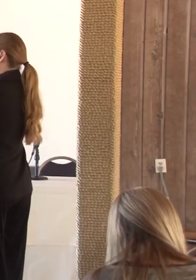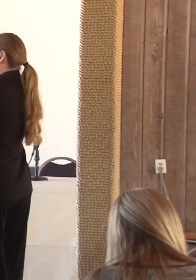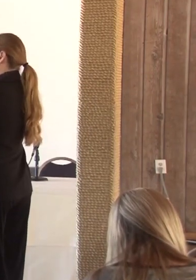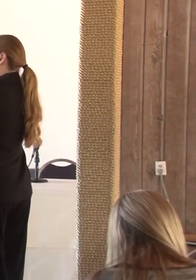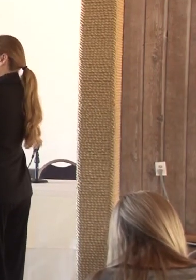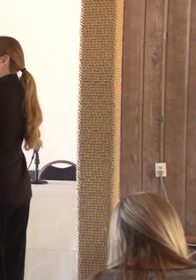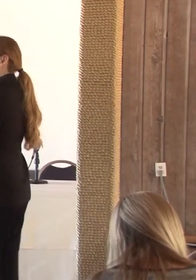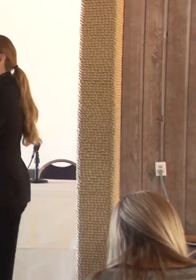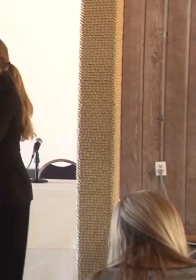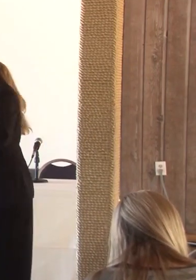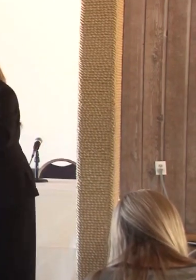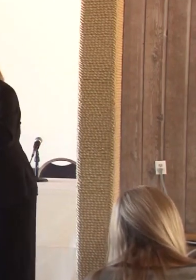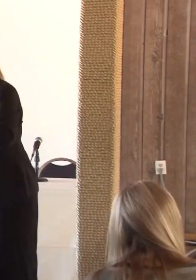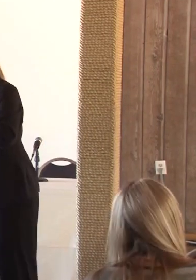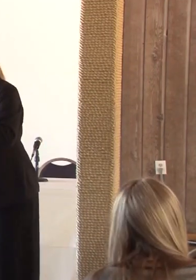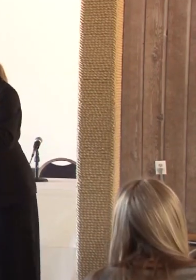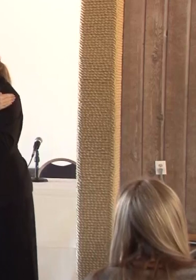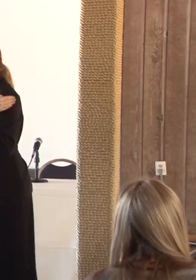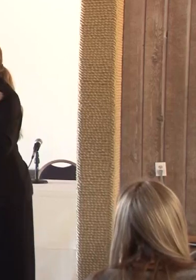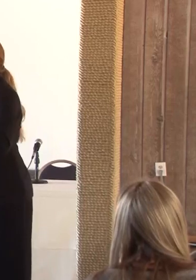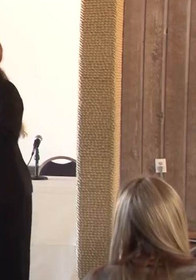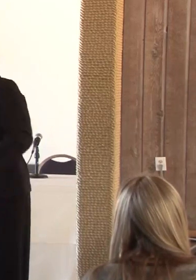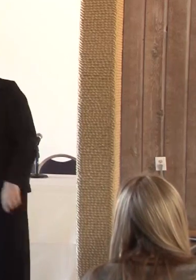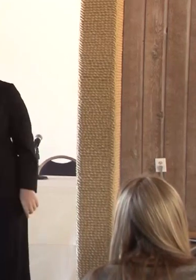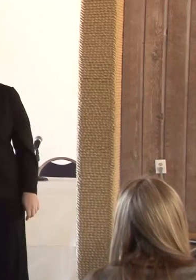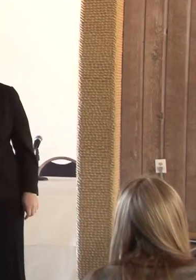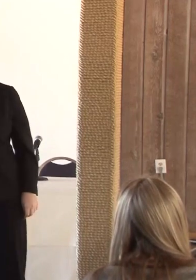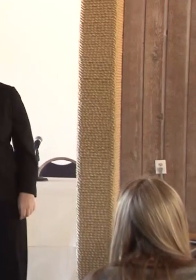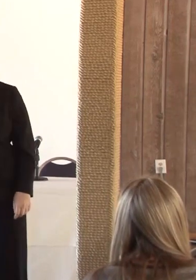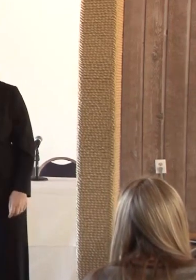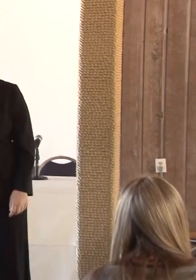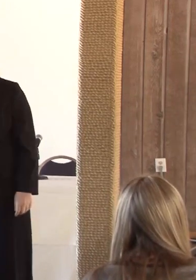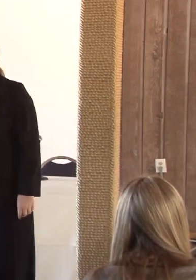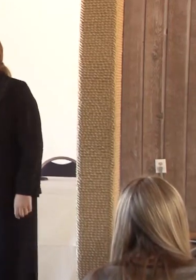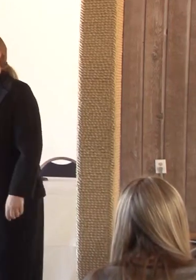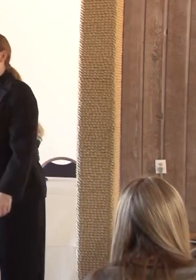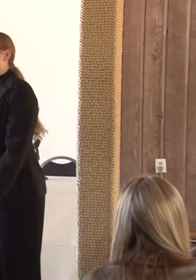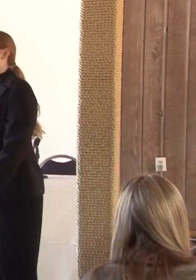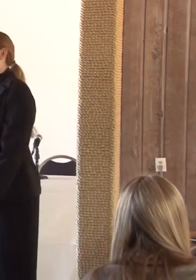Eight o'clock. If you're using the clock. So that's where the bathrooms are